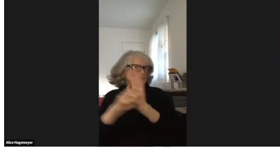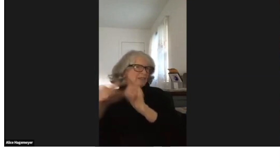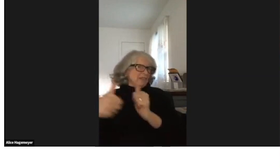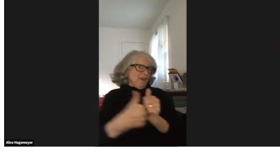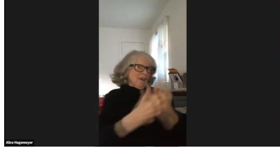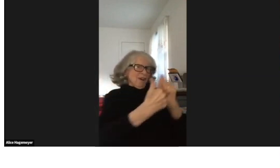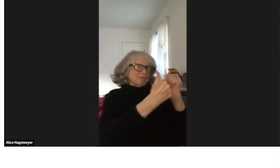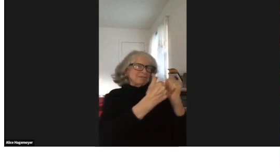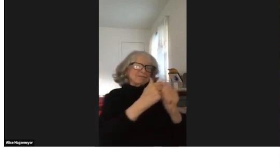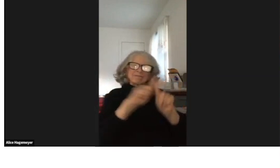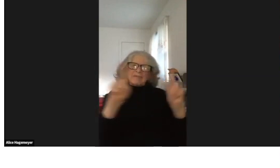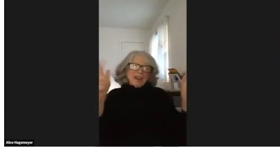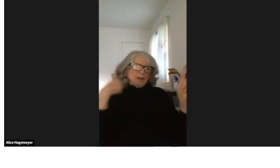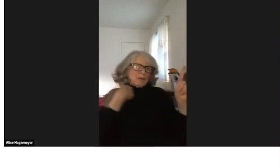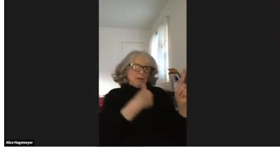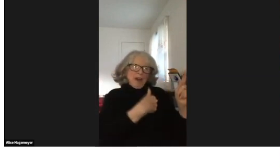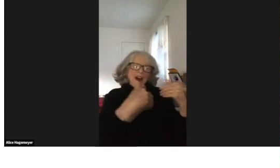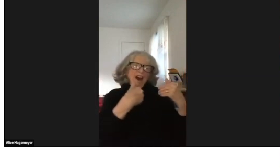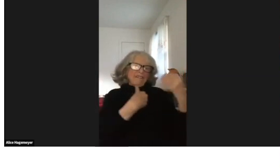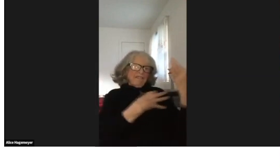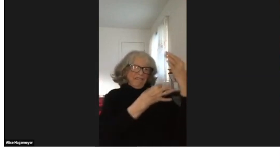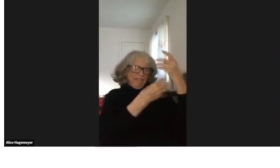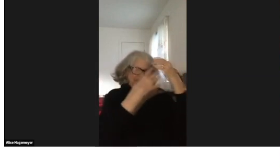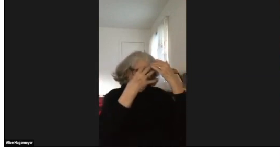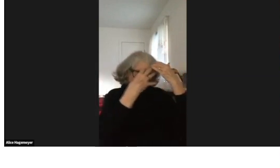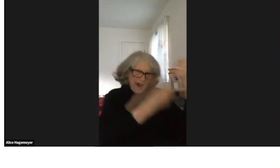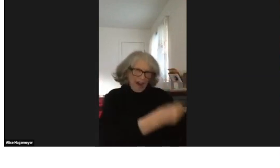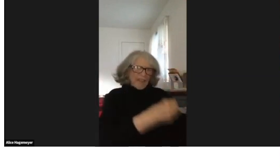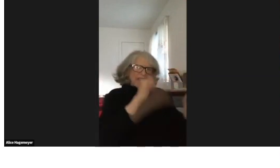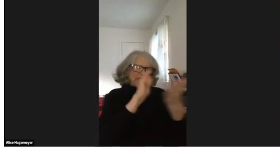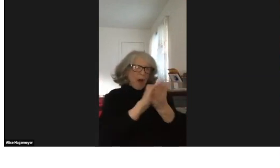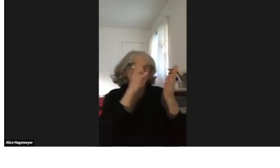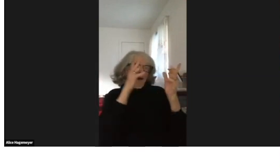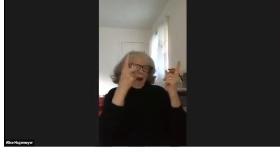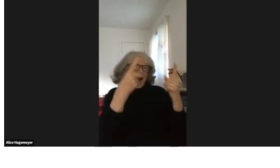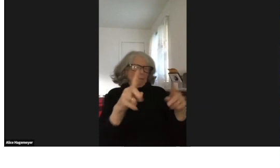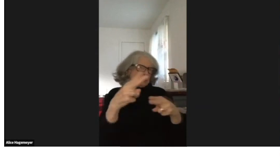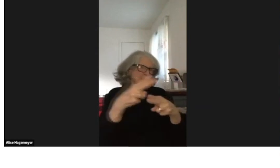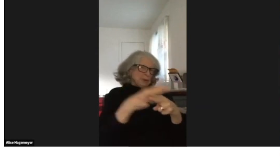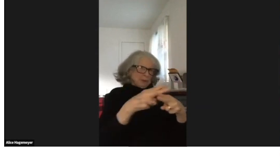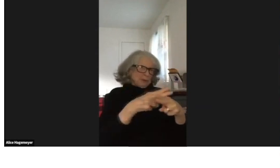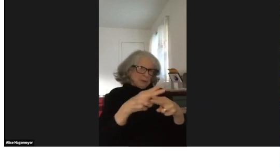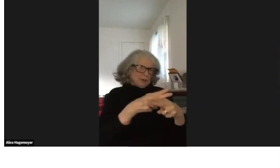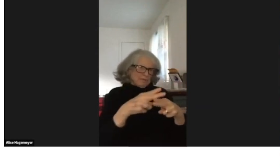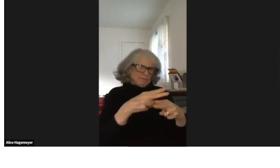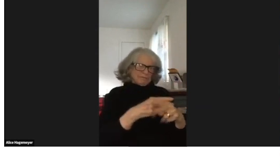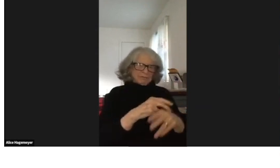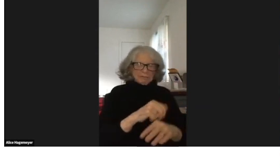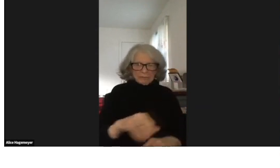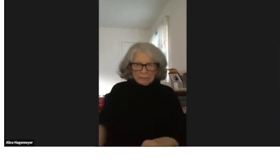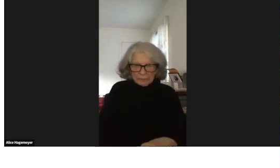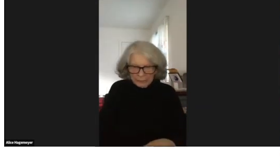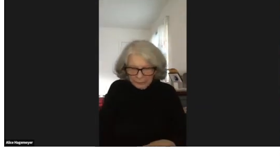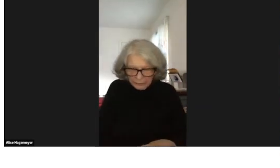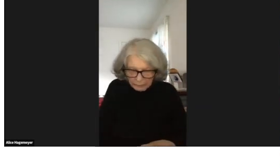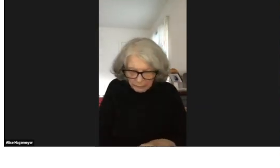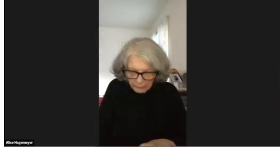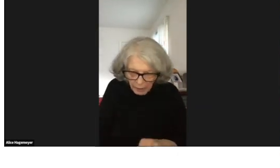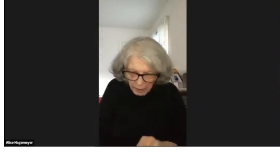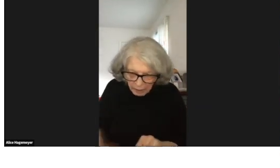Now, we're waiting for other states to follow suit. And I have complete faith that it will happen someday.